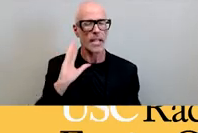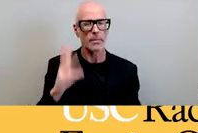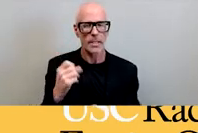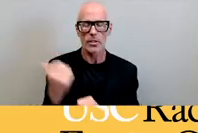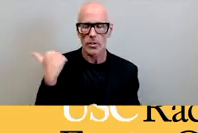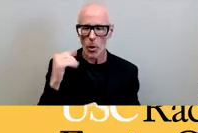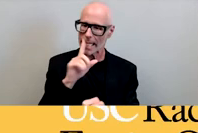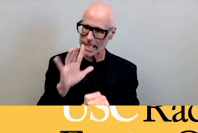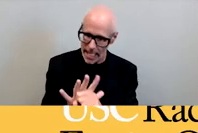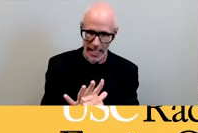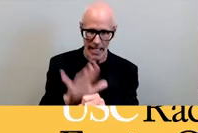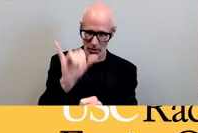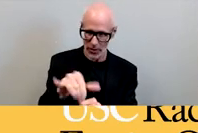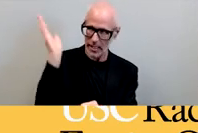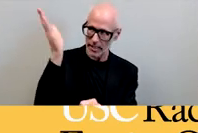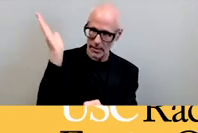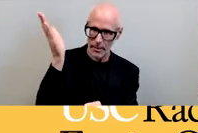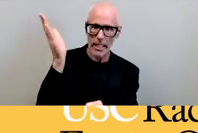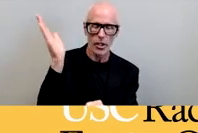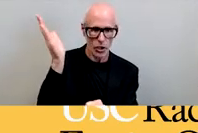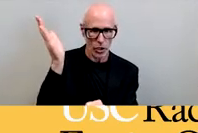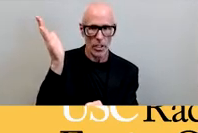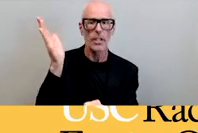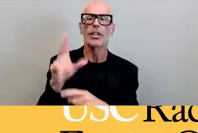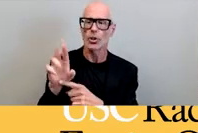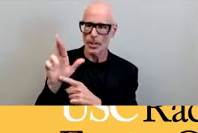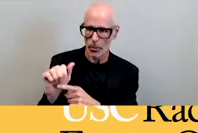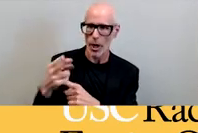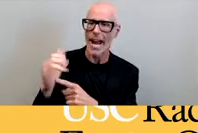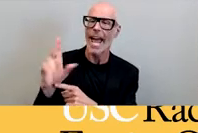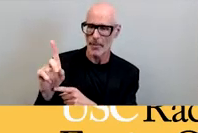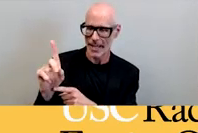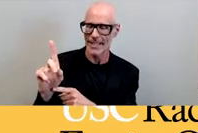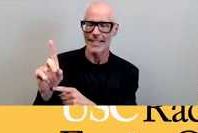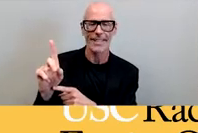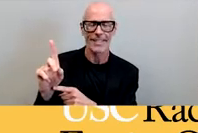that particular speech in one fashion or another to debra hammond and continue to be uh grateful